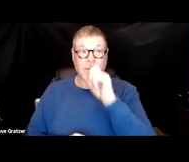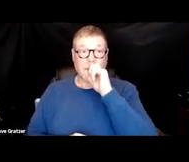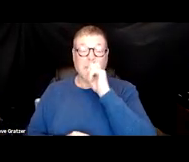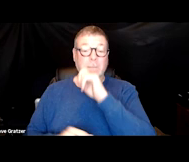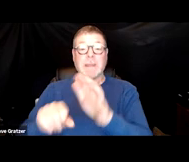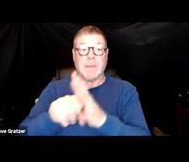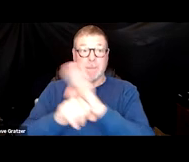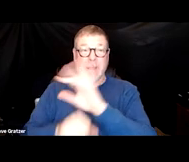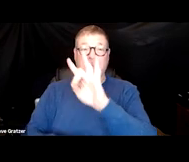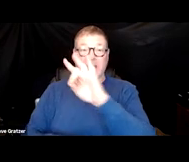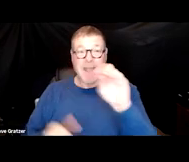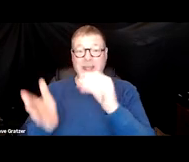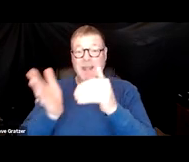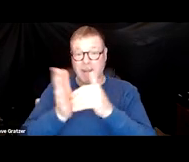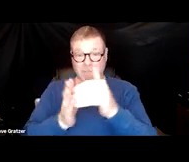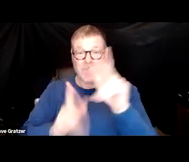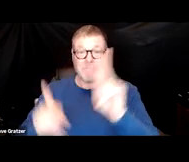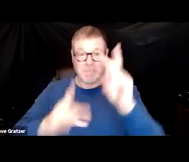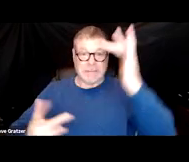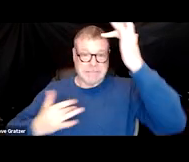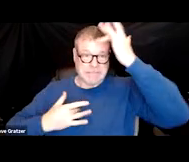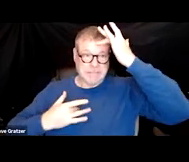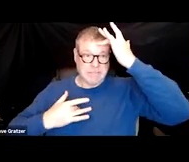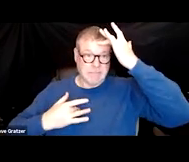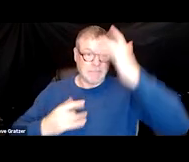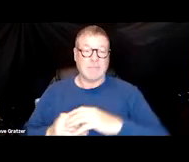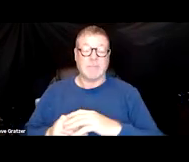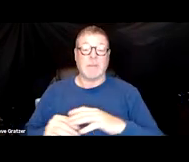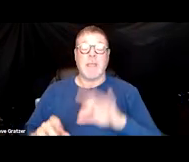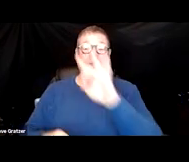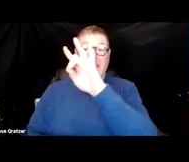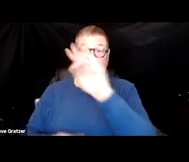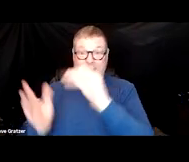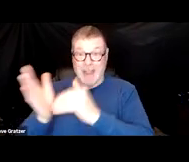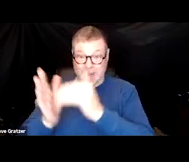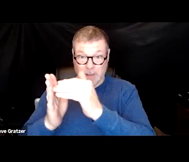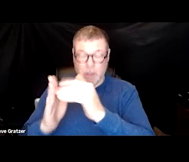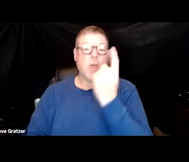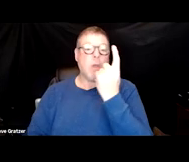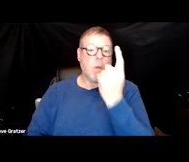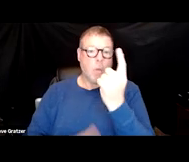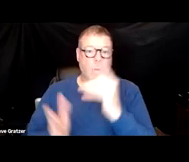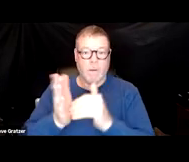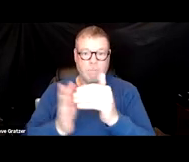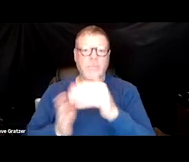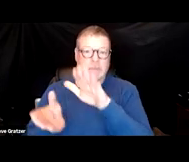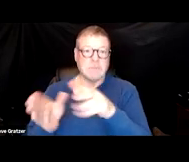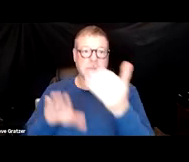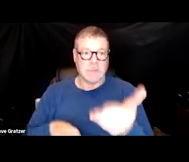80 million people were infected and out of those, one million individuals died. And in the world,